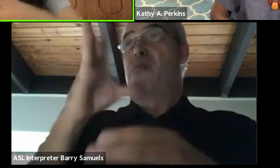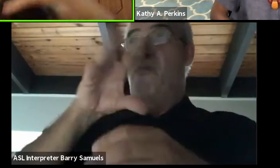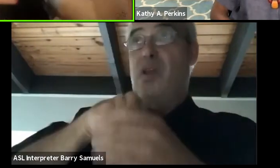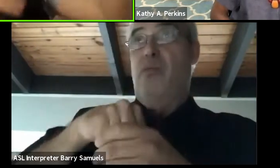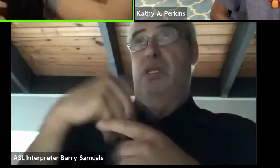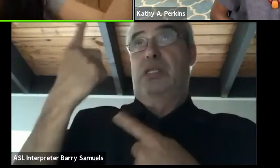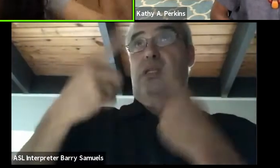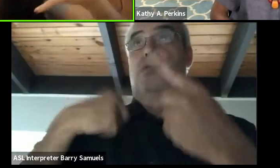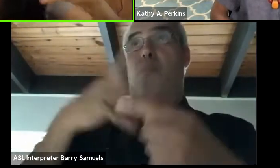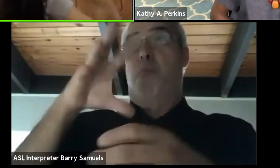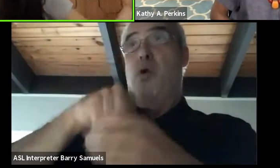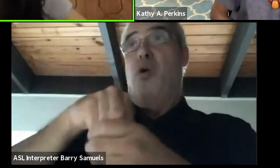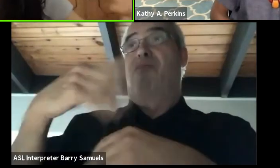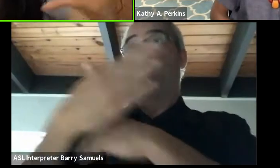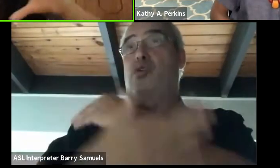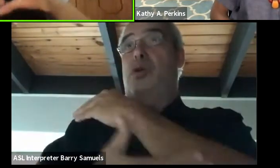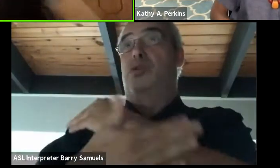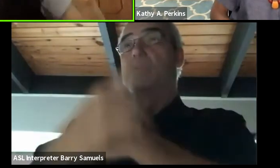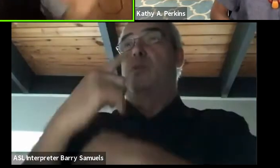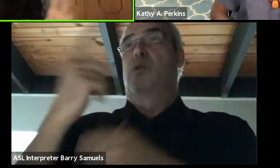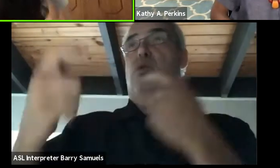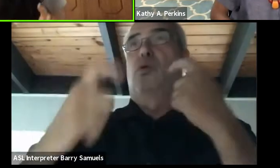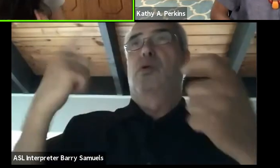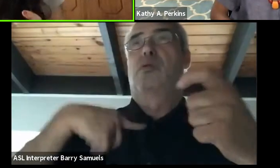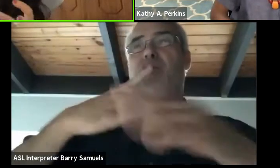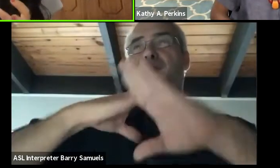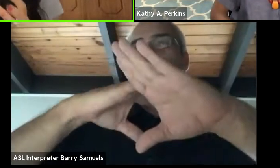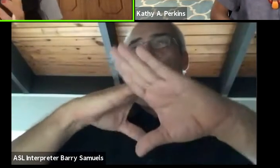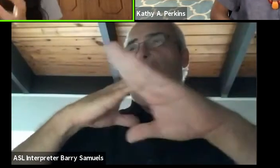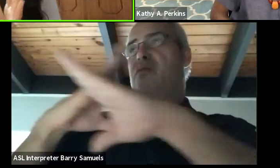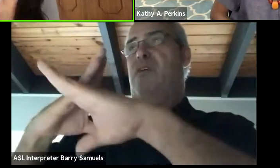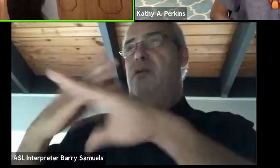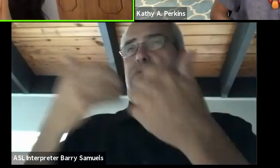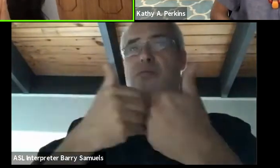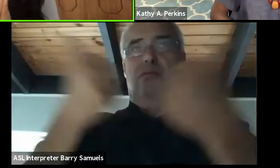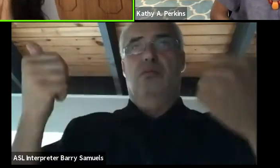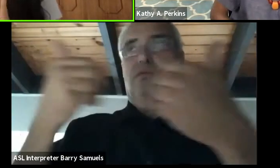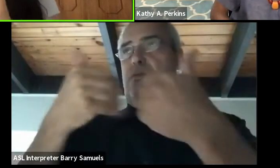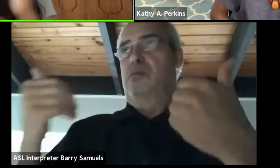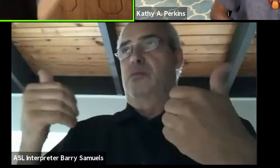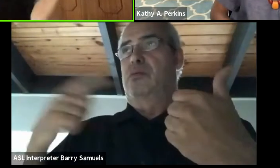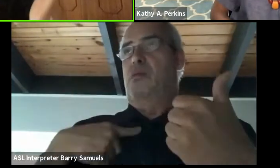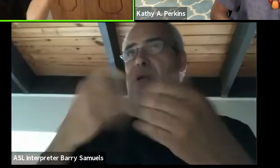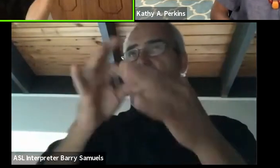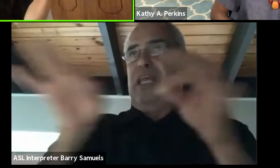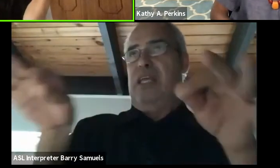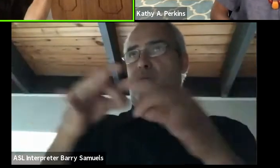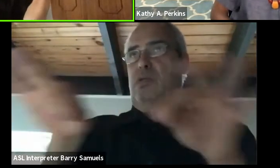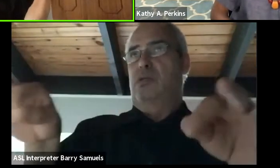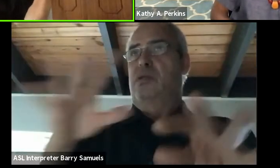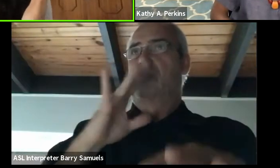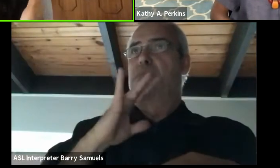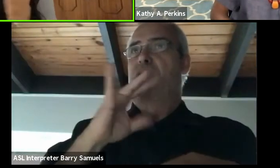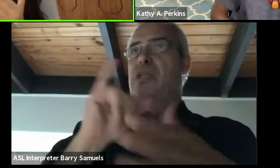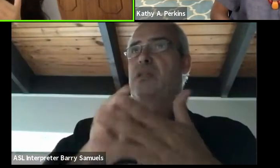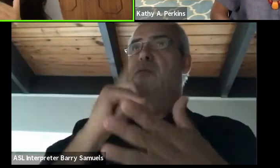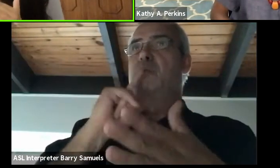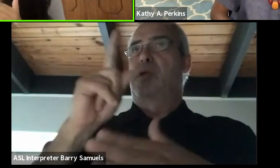just creates this really big riff just amongst us as people on the continent, let alone in a global landscape.